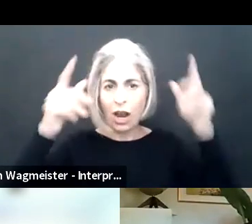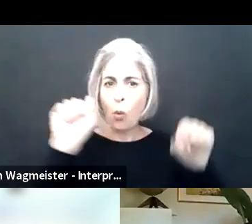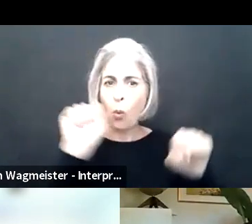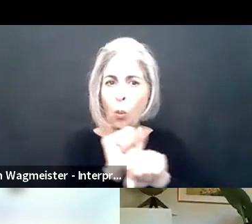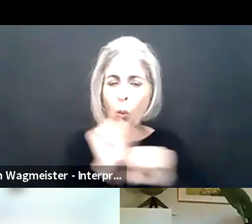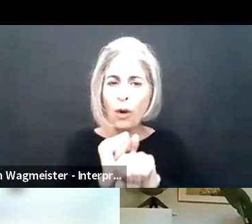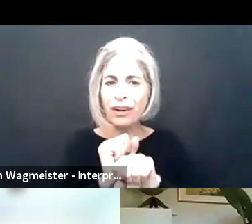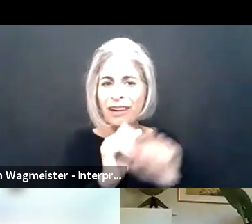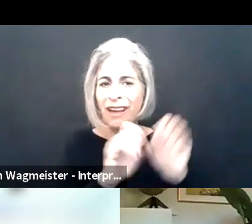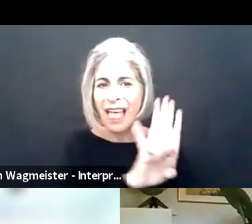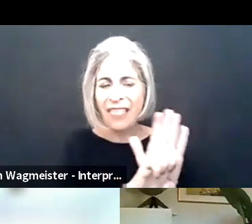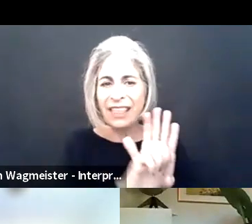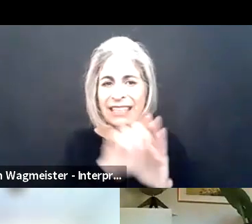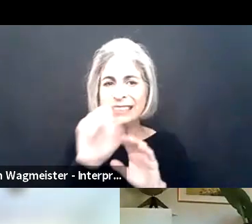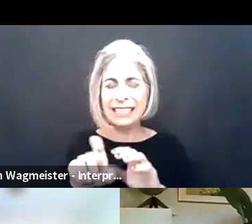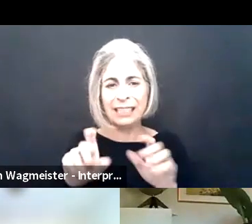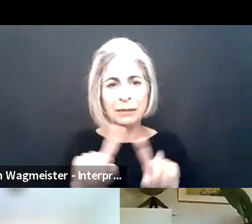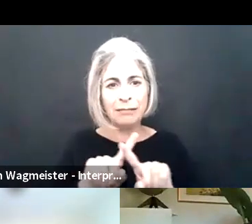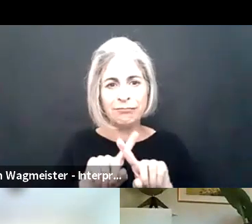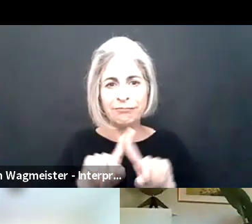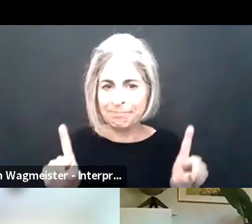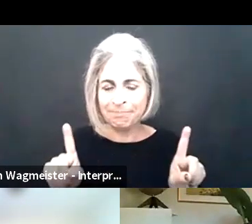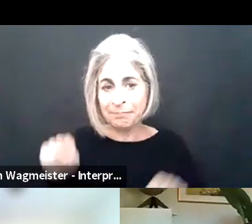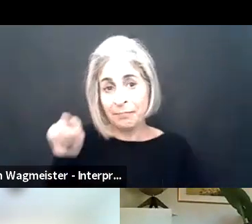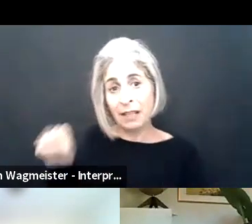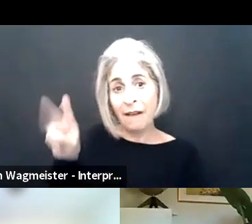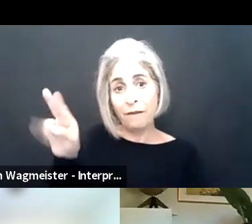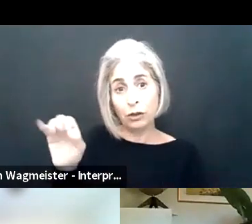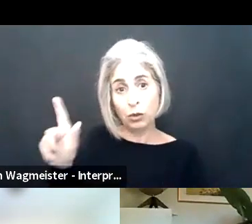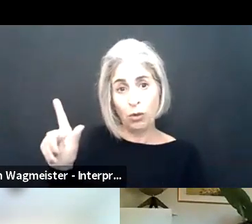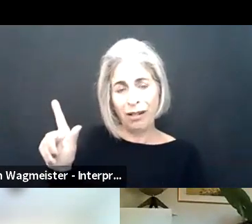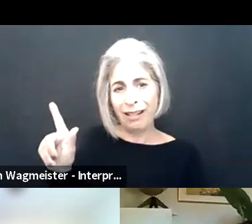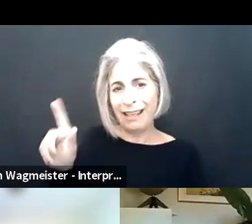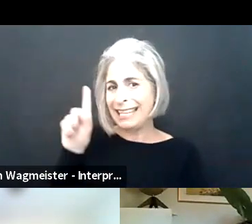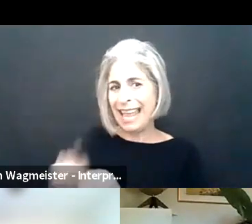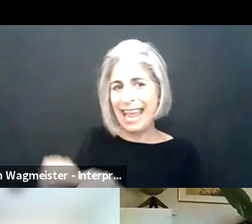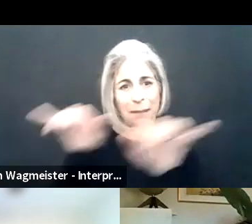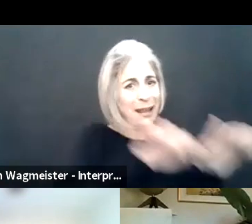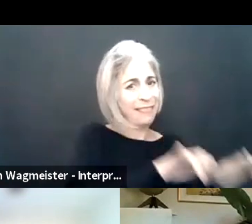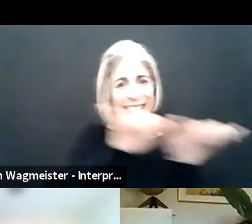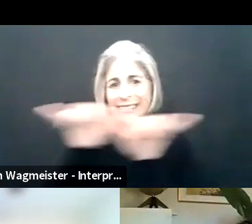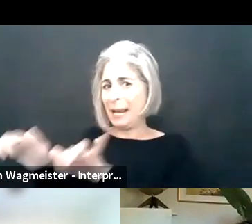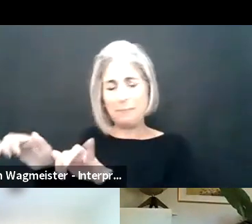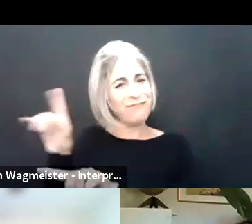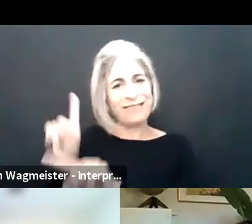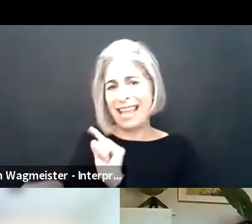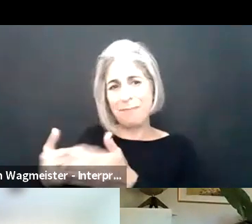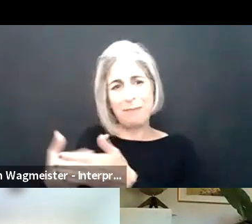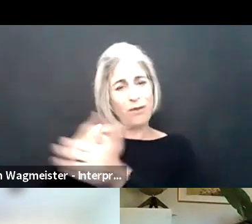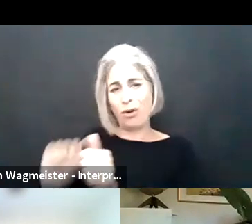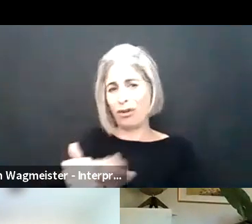So there needs to be a change in mindset that work settings cannot be -- if you're going to go into virtual